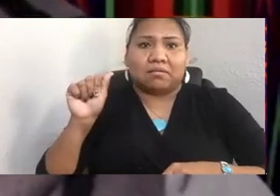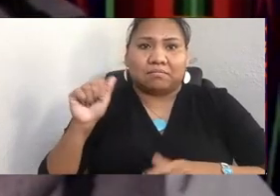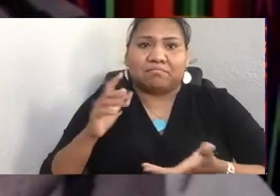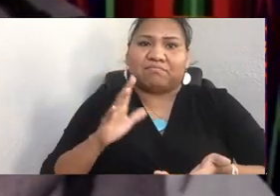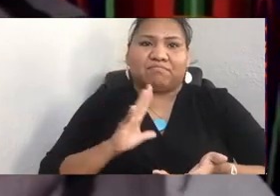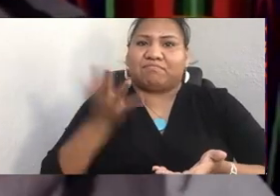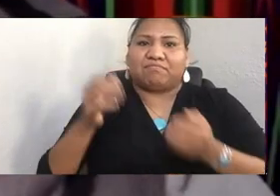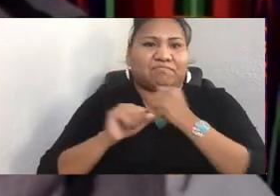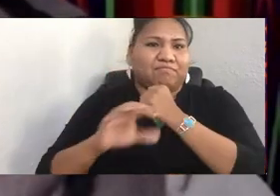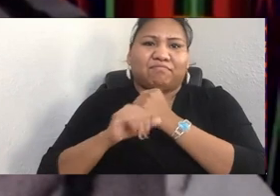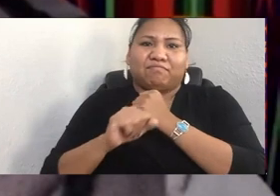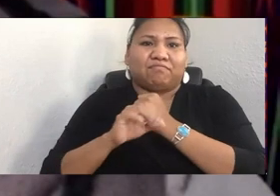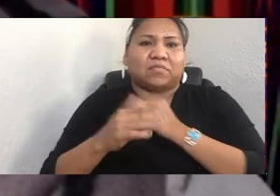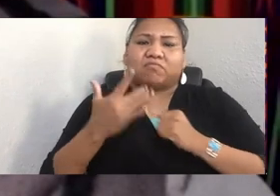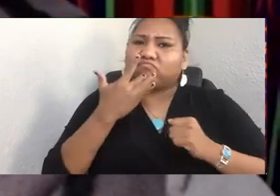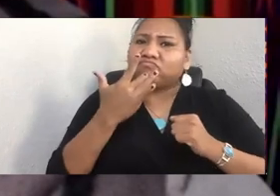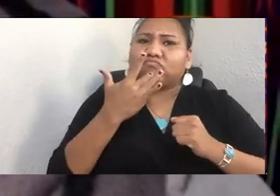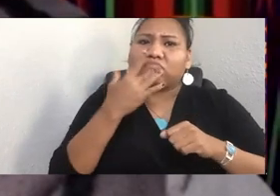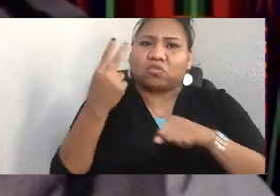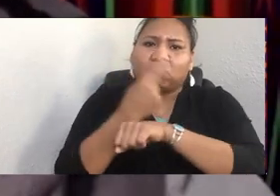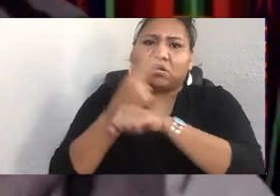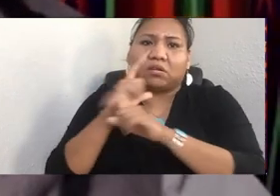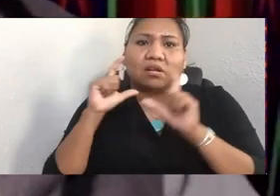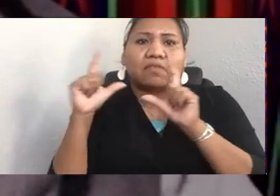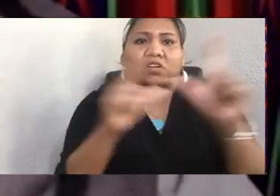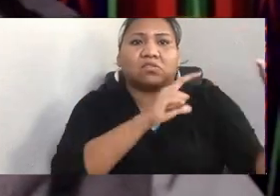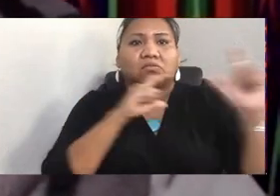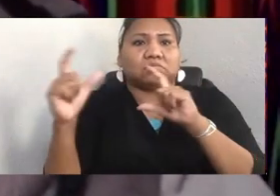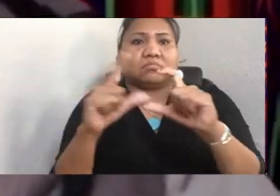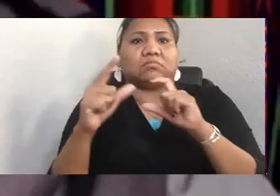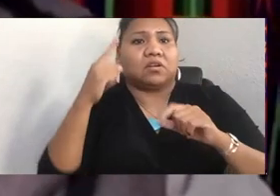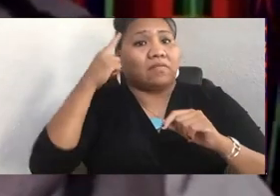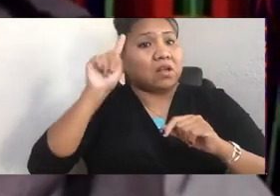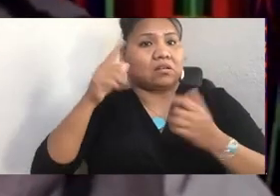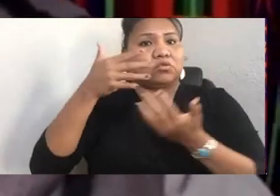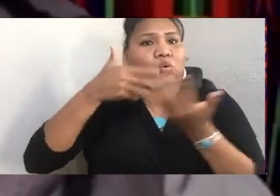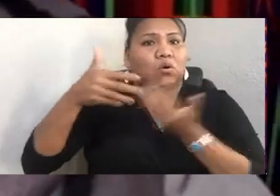and instead decided to use photography as a tool of social justice.